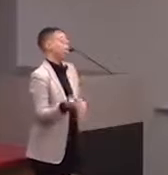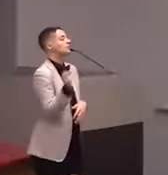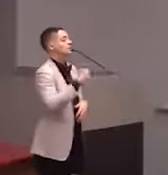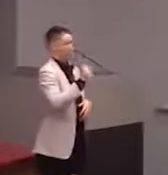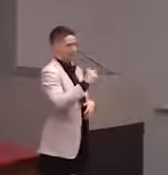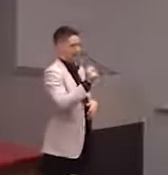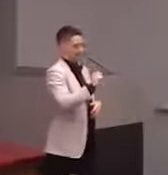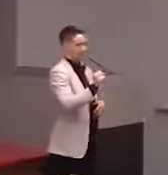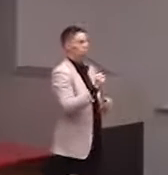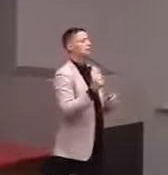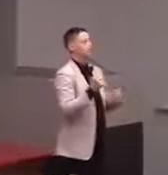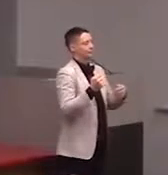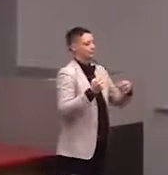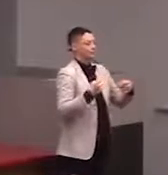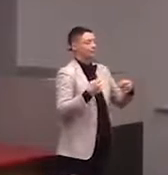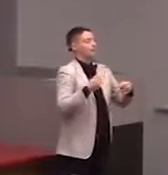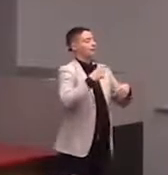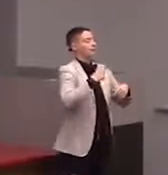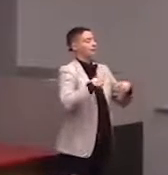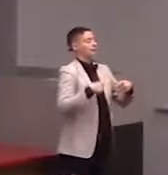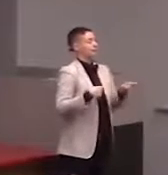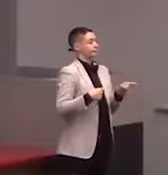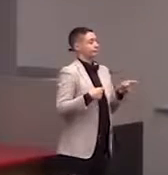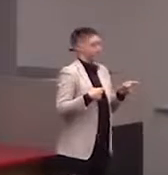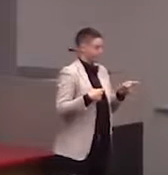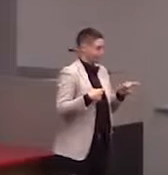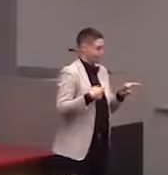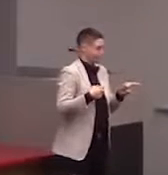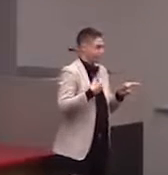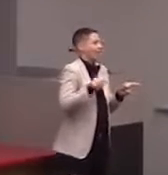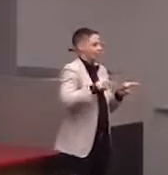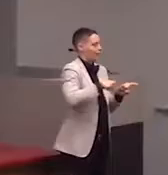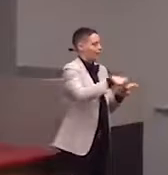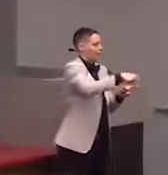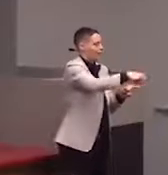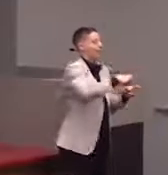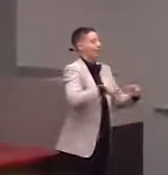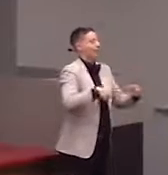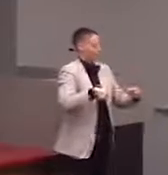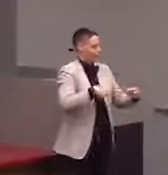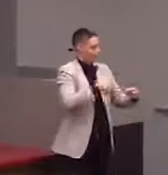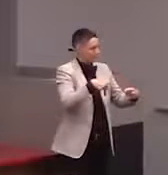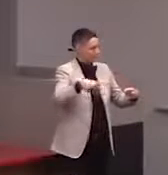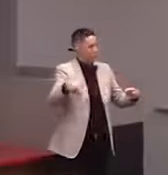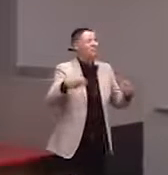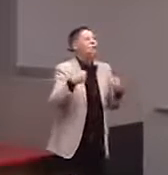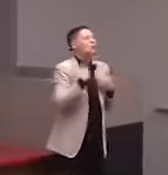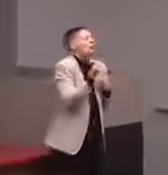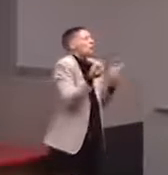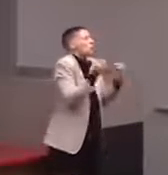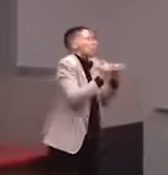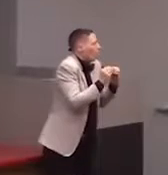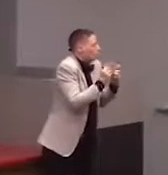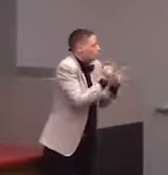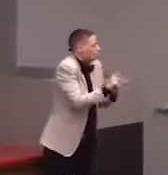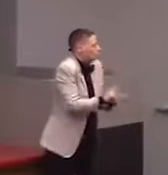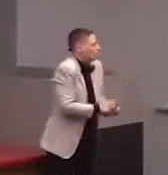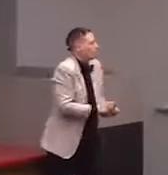the arrow in the direction that you travel, we would also have a little bit more detail. So you could also see how many lanes of traffic